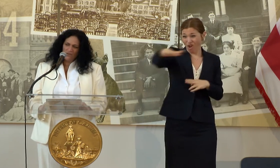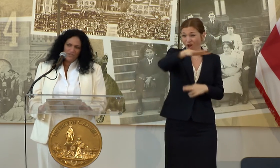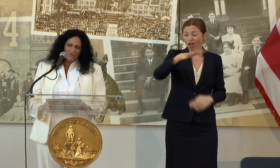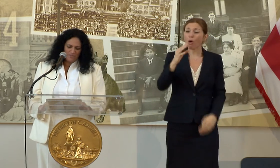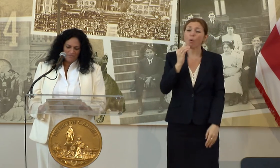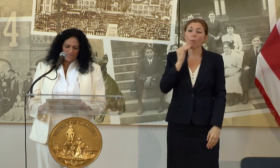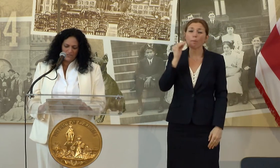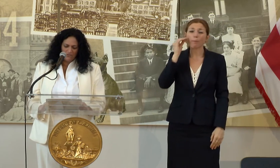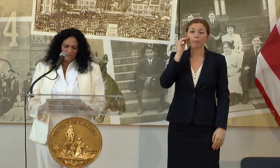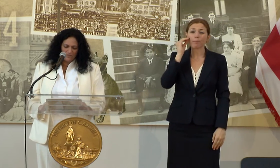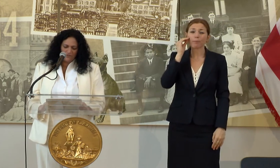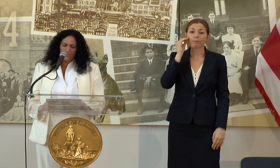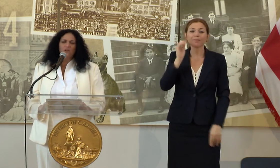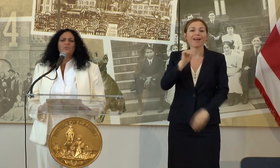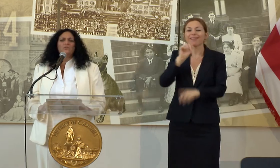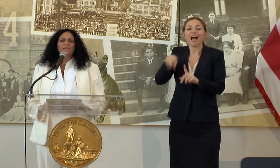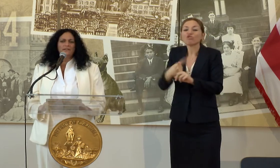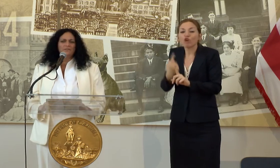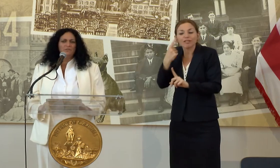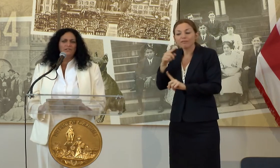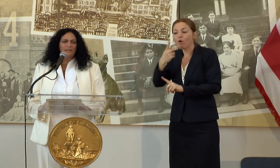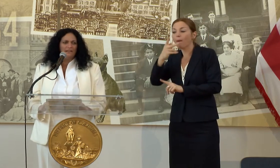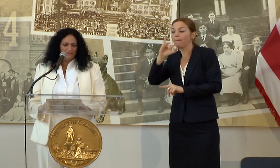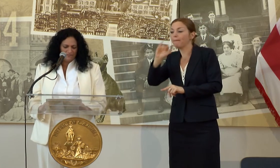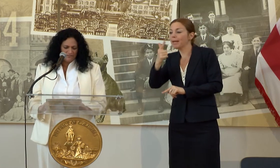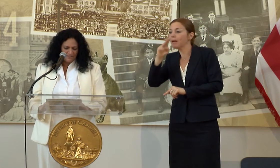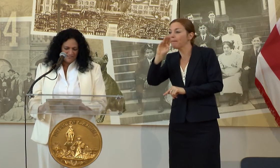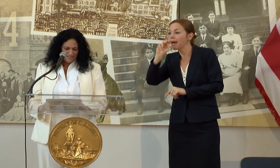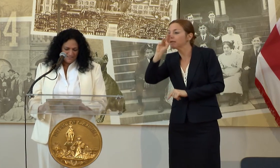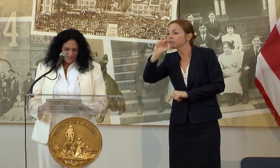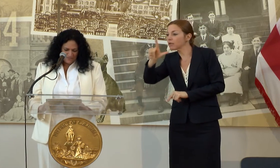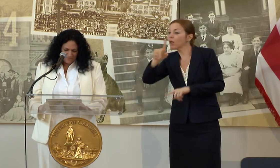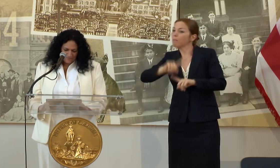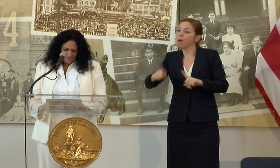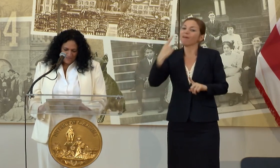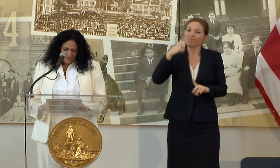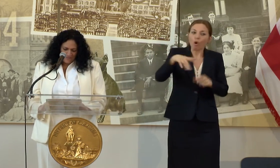NOT ONLY FOR PIGMENTAL BUT FOR THE LOCAL CREATIVE COMMUNITY.